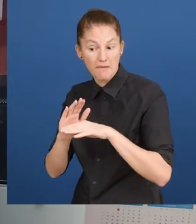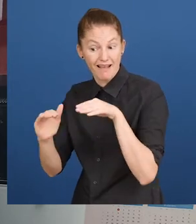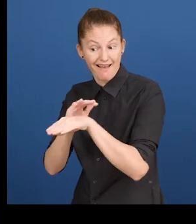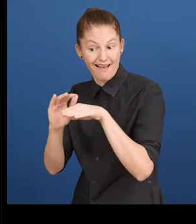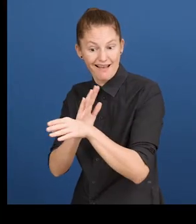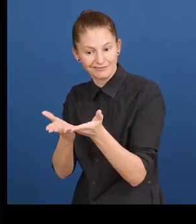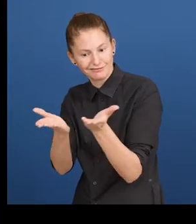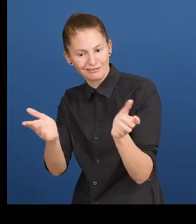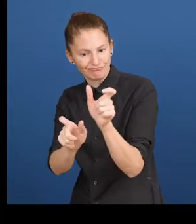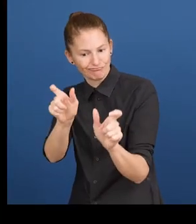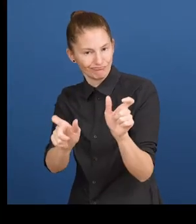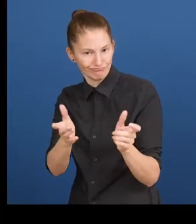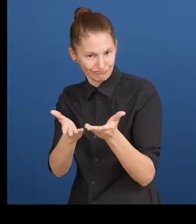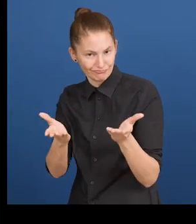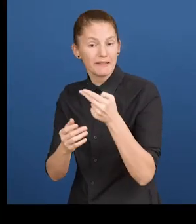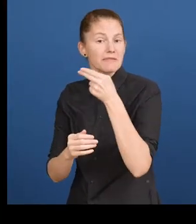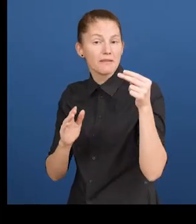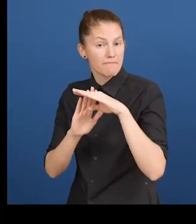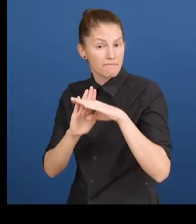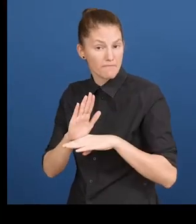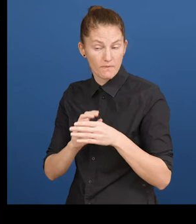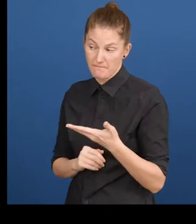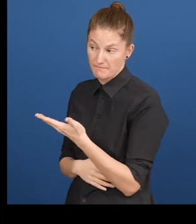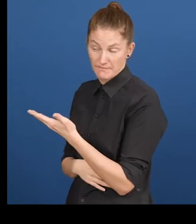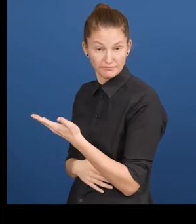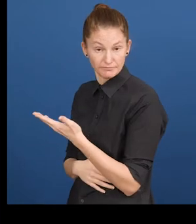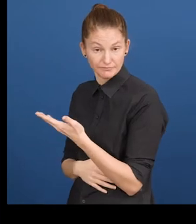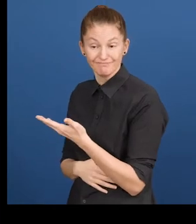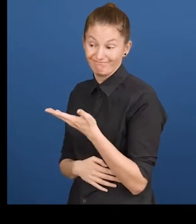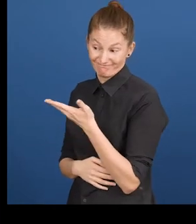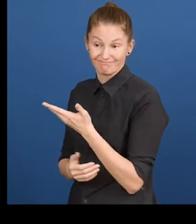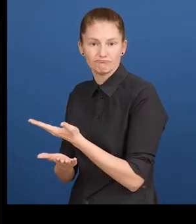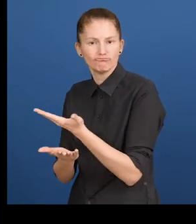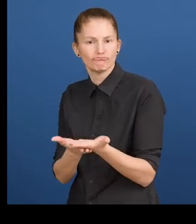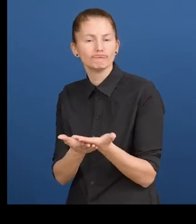called Preparados para Incluir,